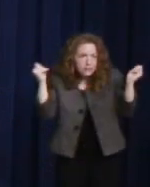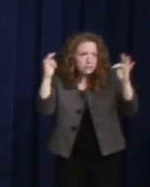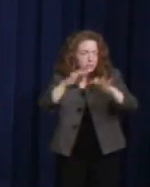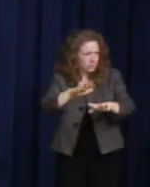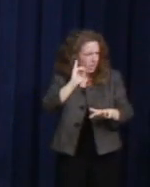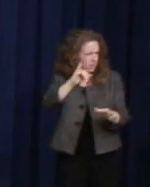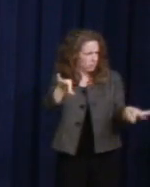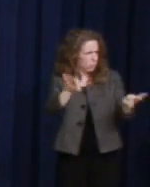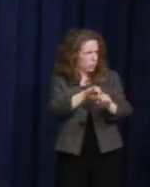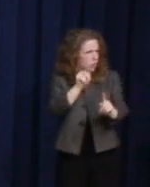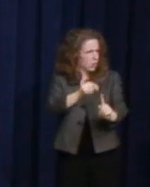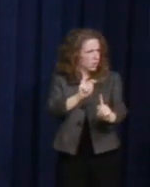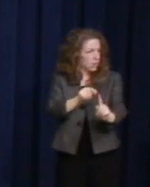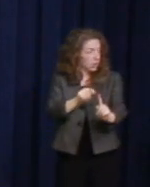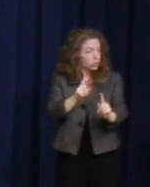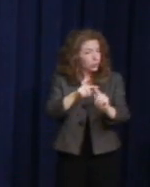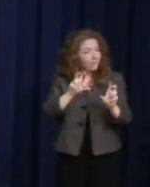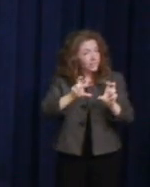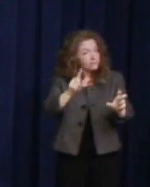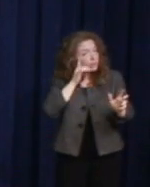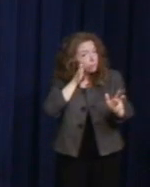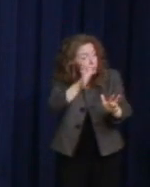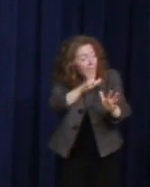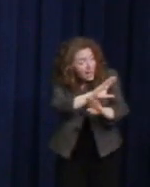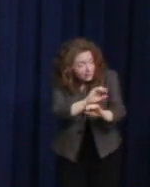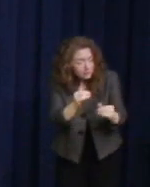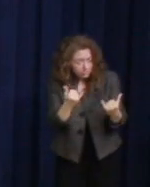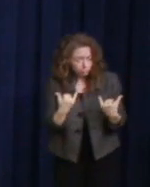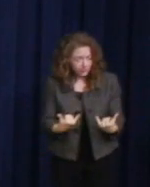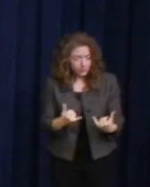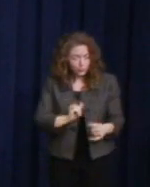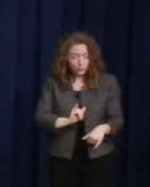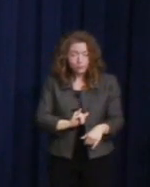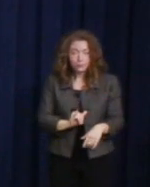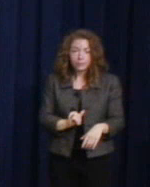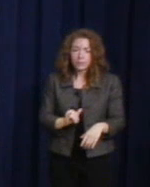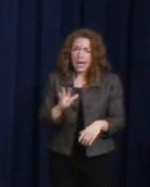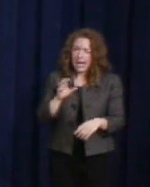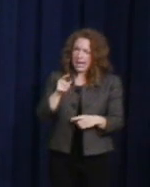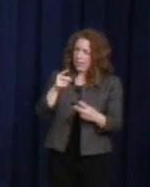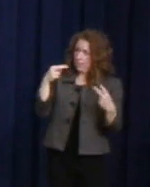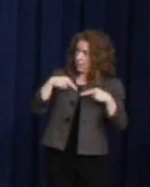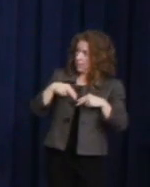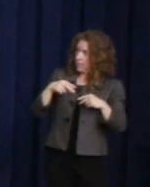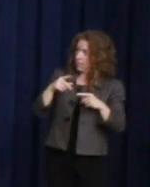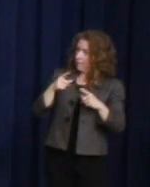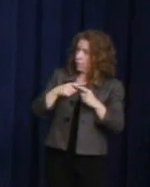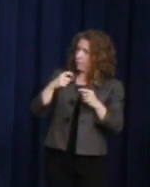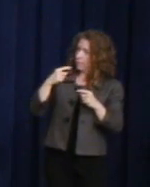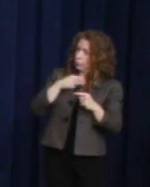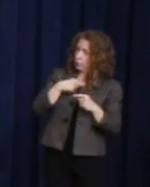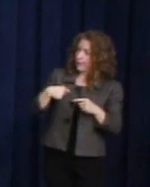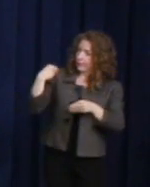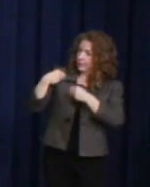but also in the present. And when it comes down to being of Chinese descent. I'm fourth-generation Californian speaking